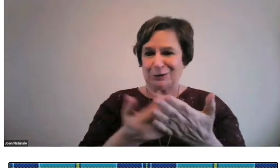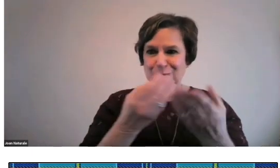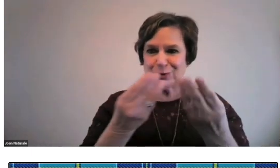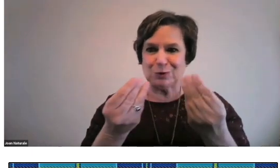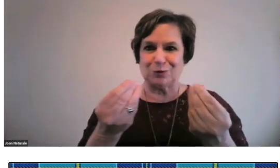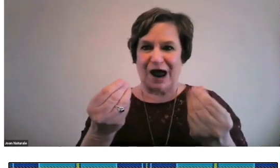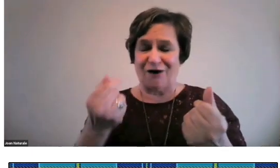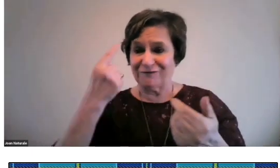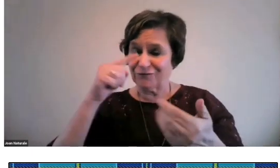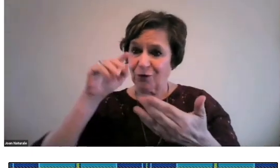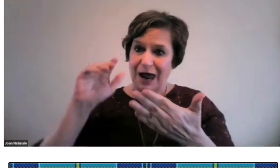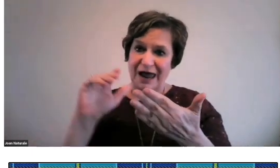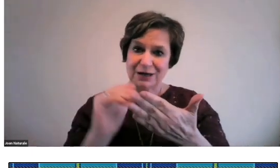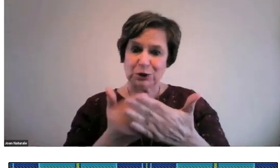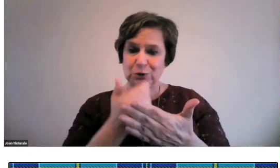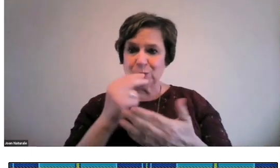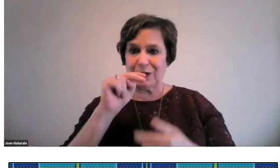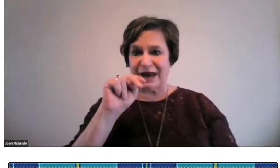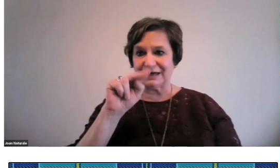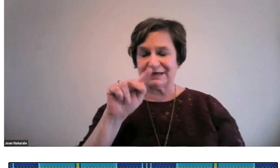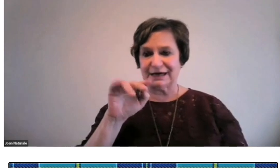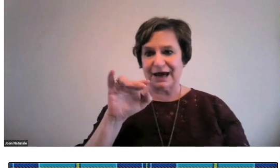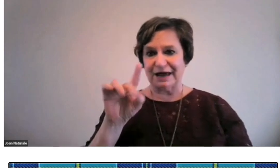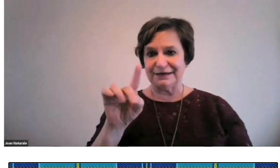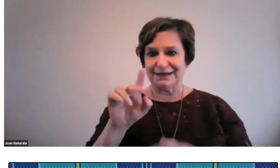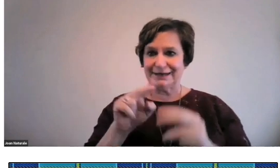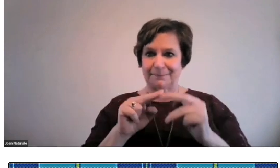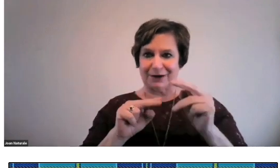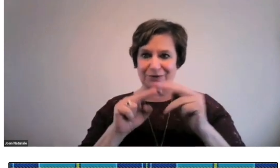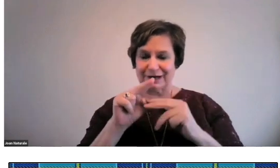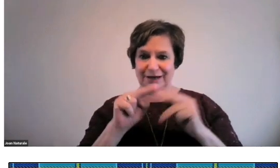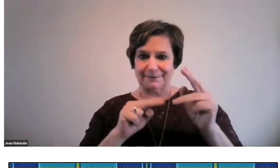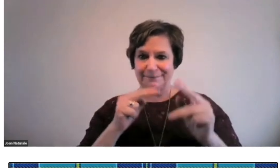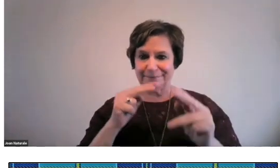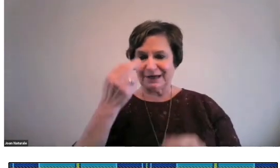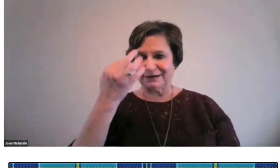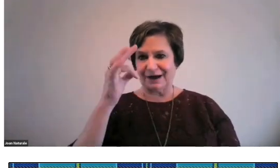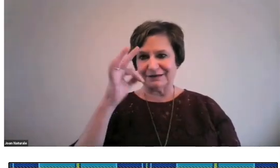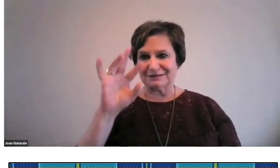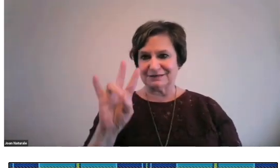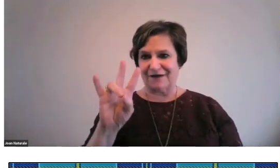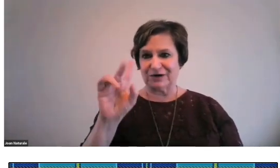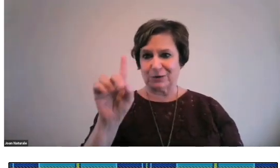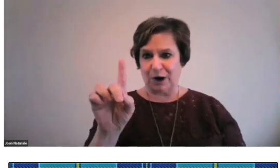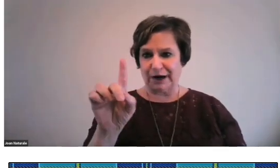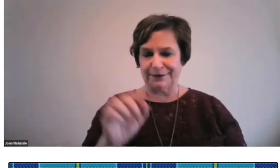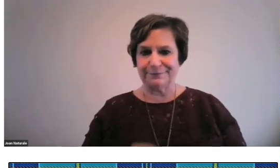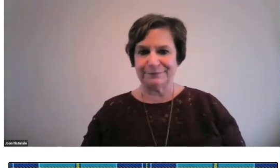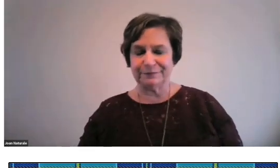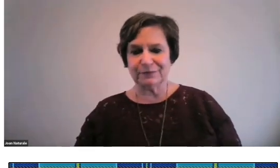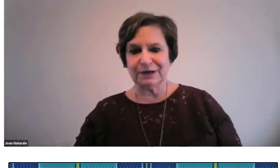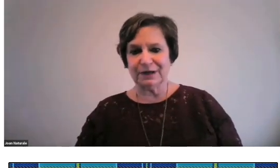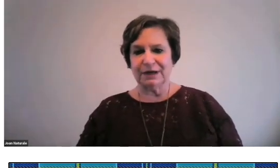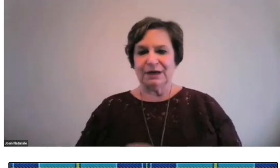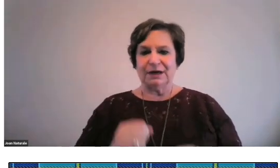They are breaking the new ground for an NTID building in 1971.